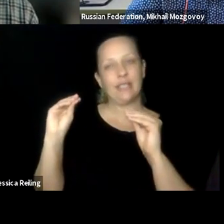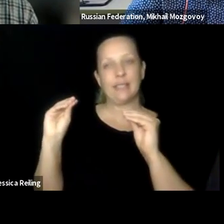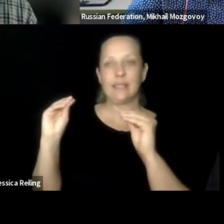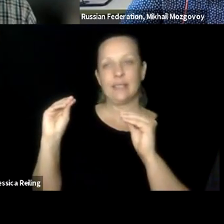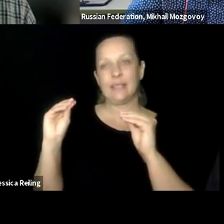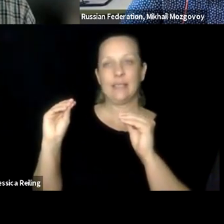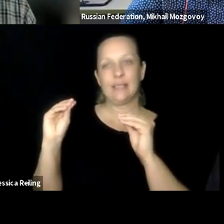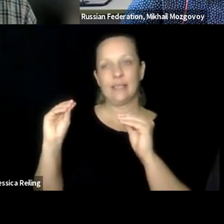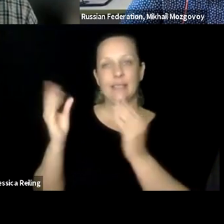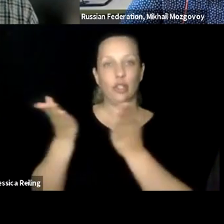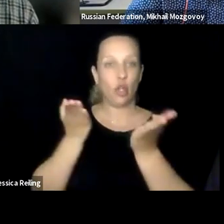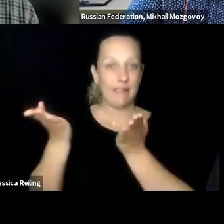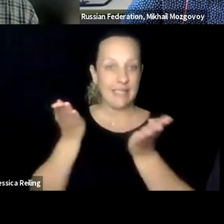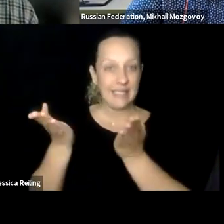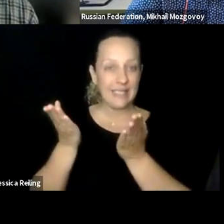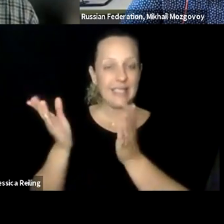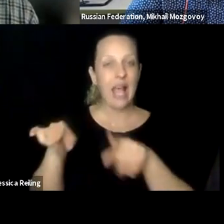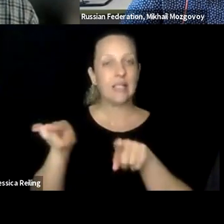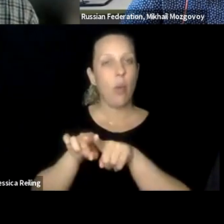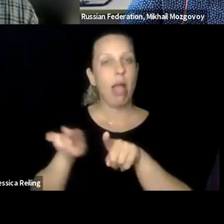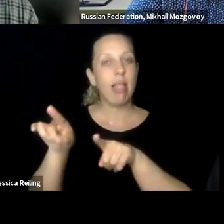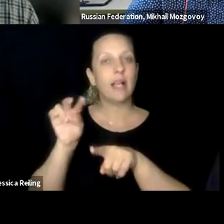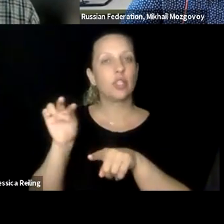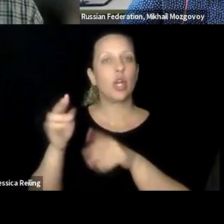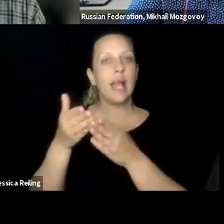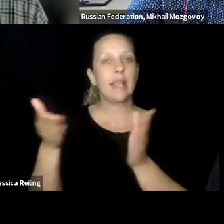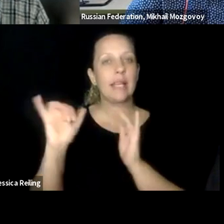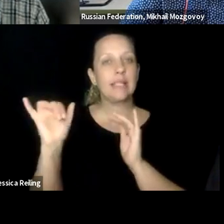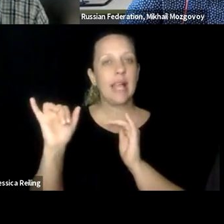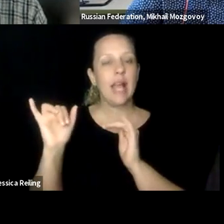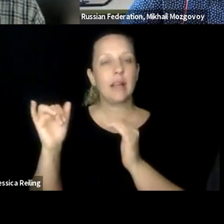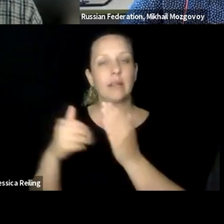students on -- provide students with better learning